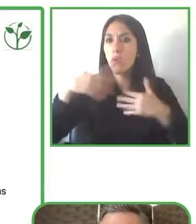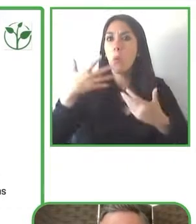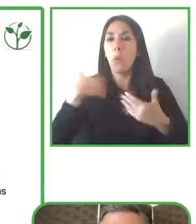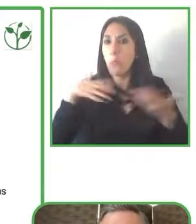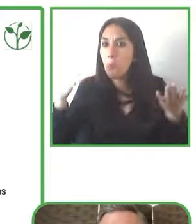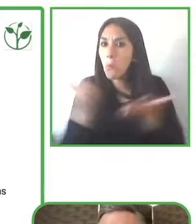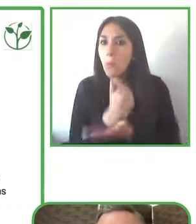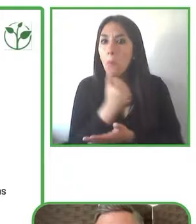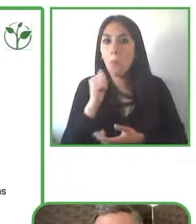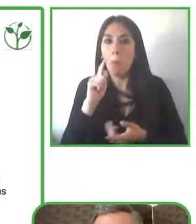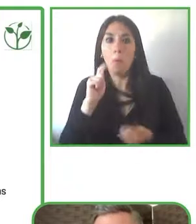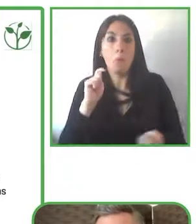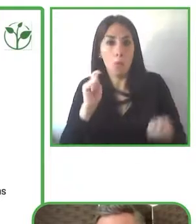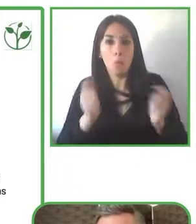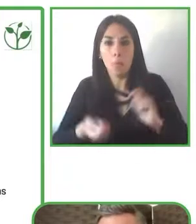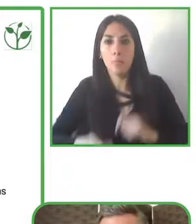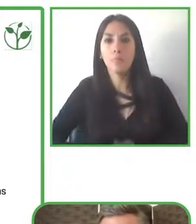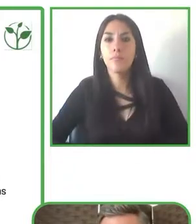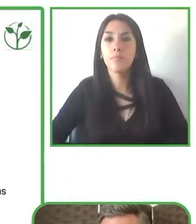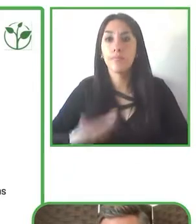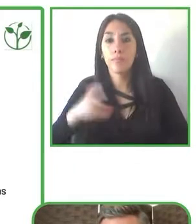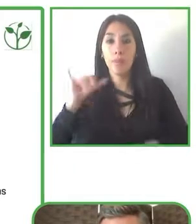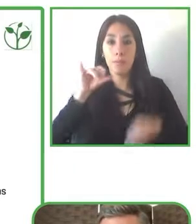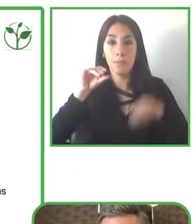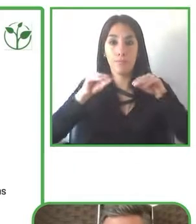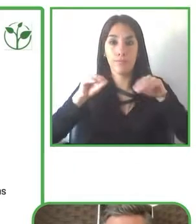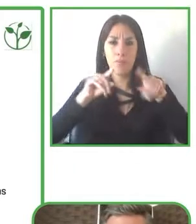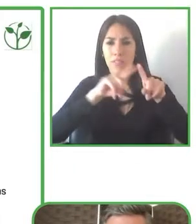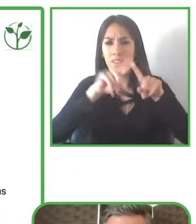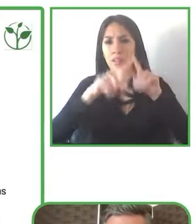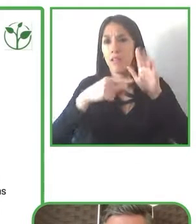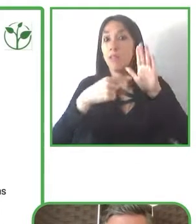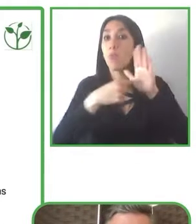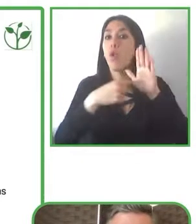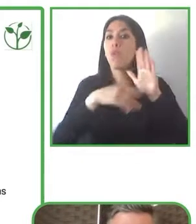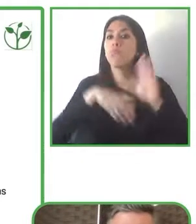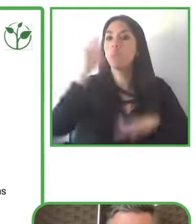same time they also made sure that on the front end their customer